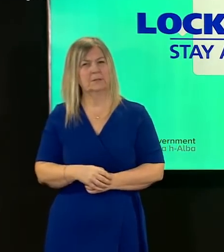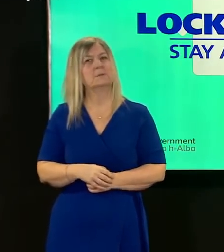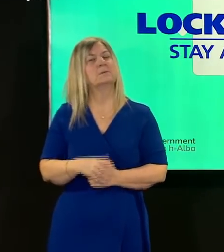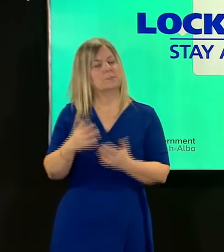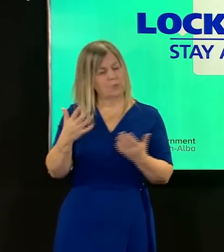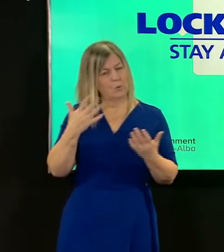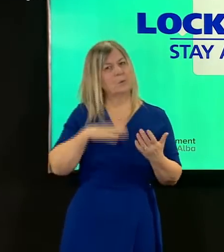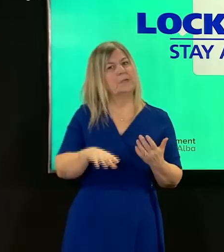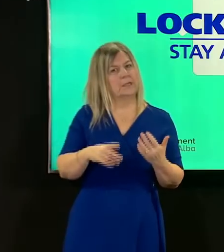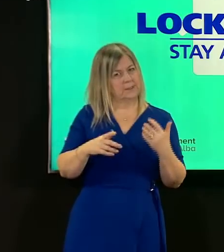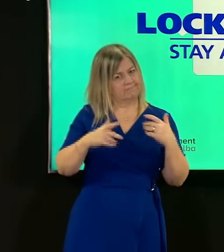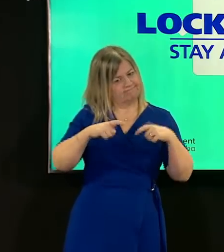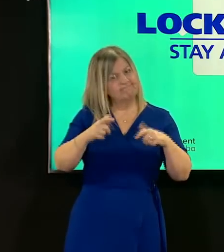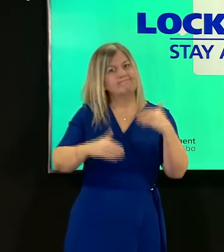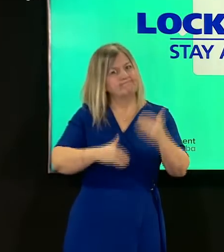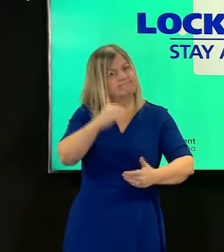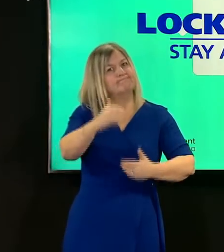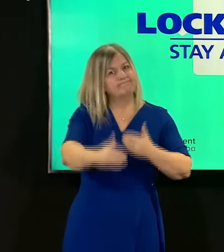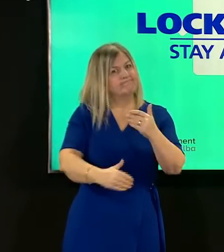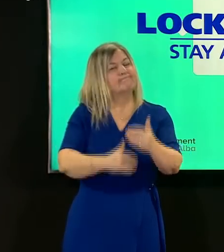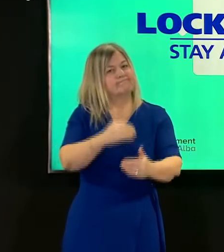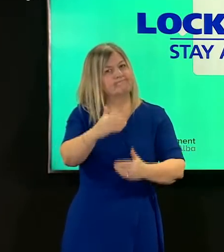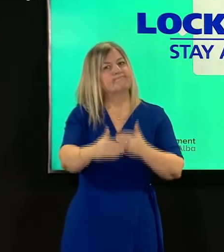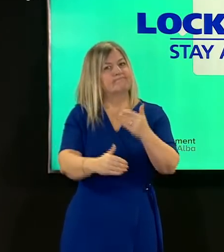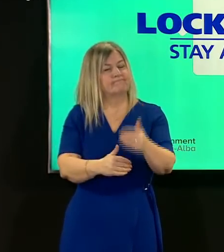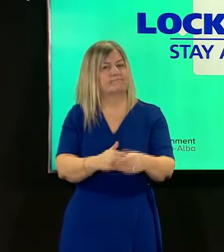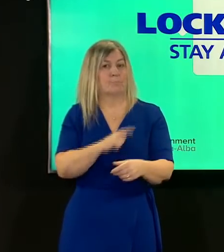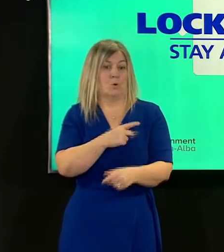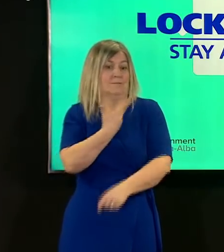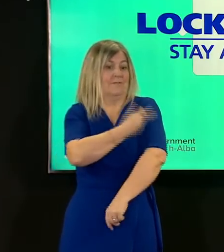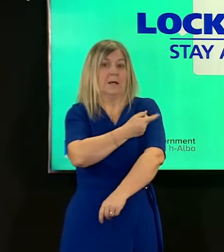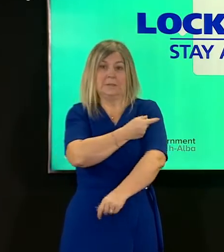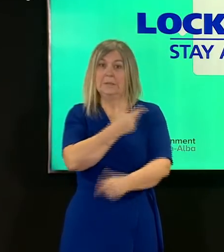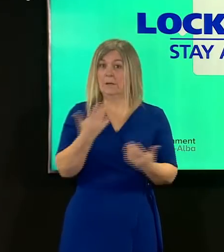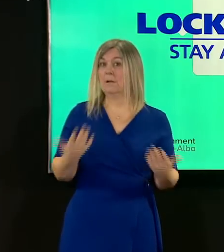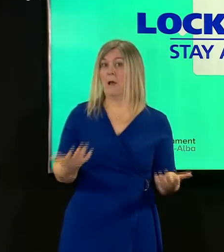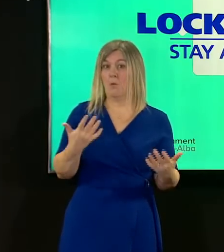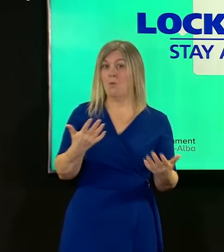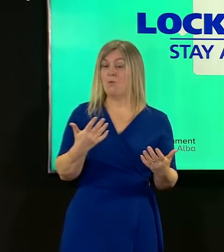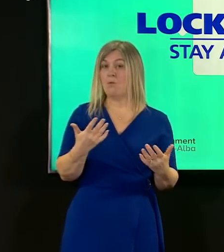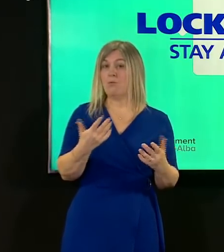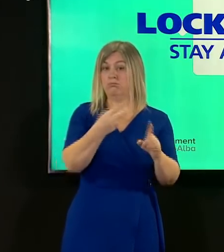something we didn't have a year ago as it proceeds offering that layer of protection